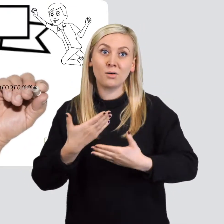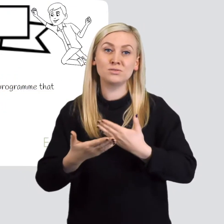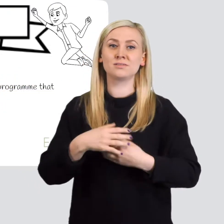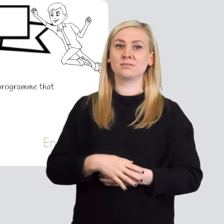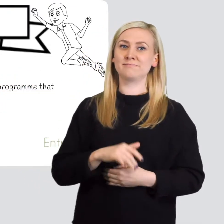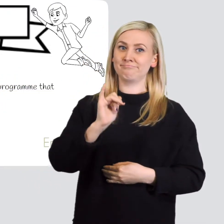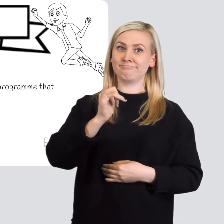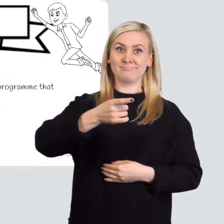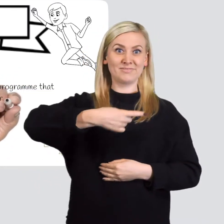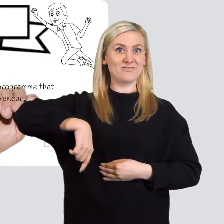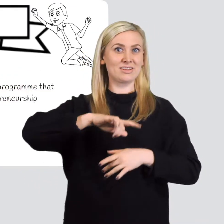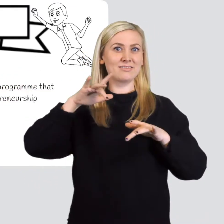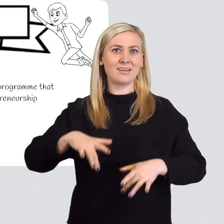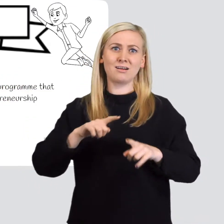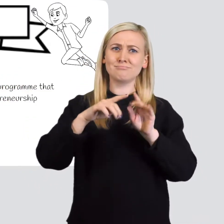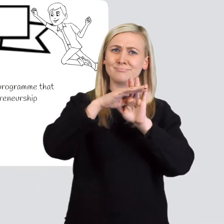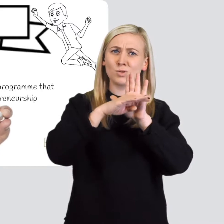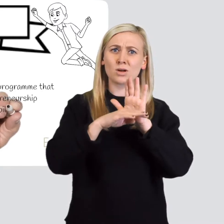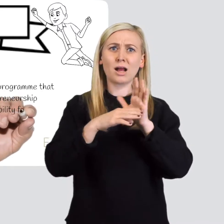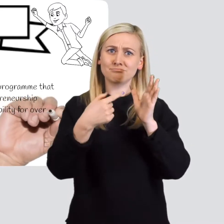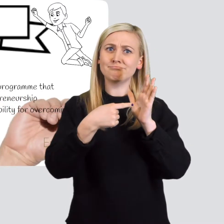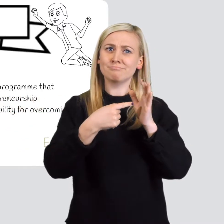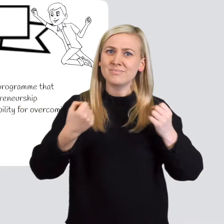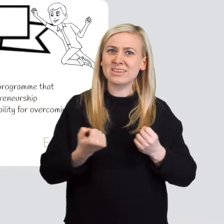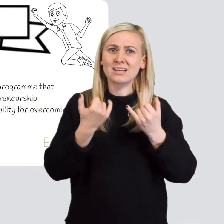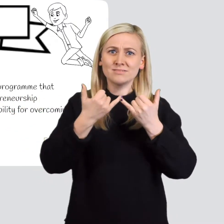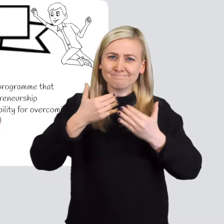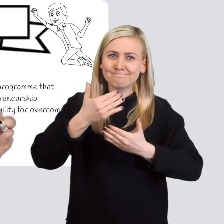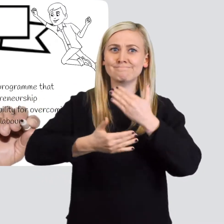We are developing an educational programme